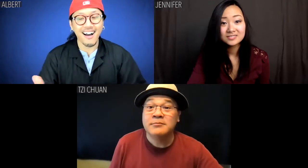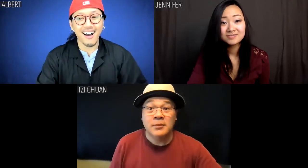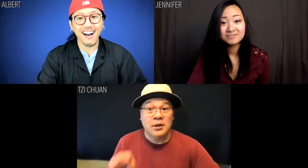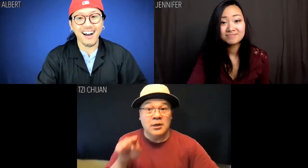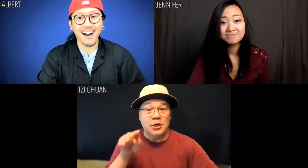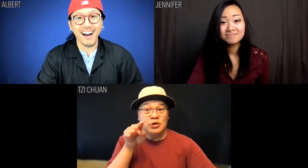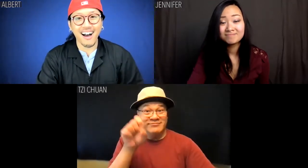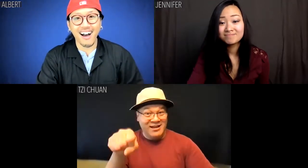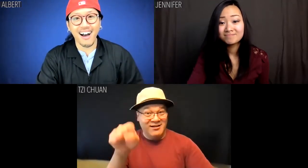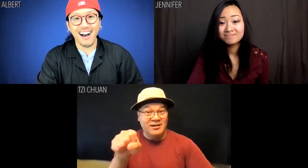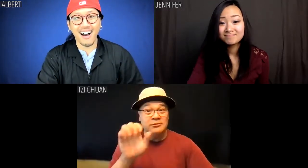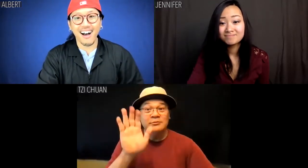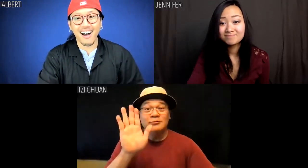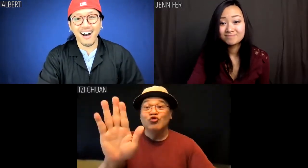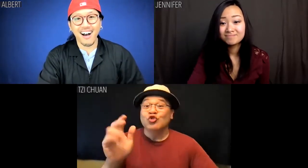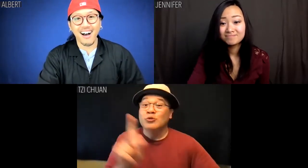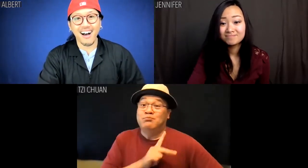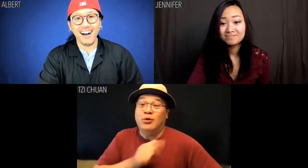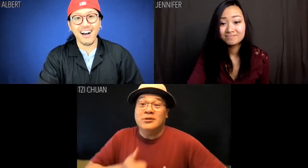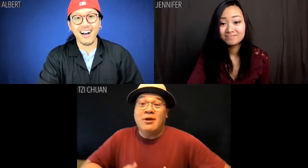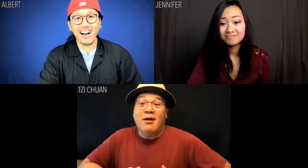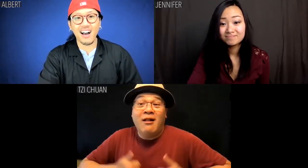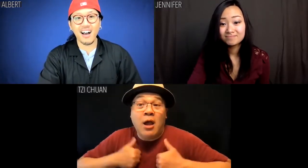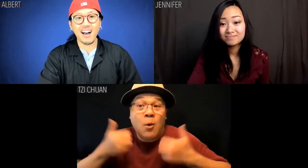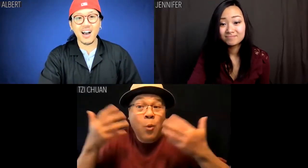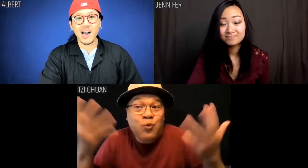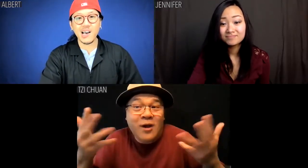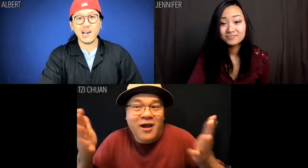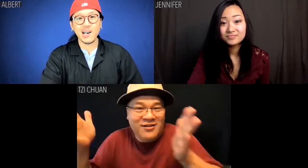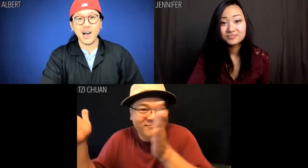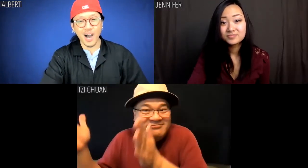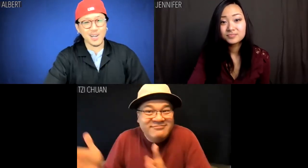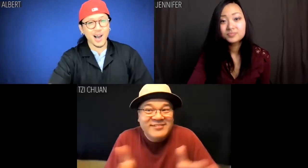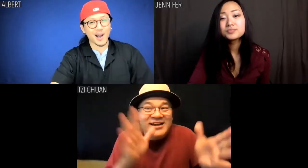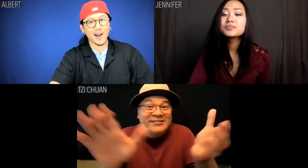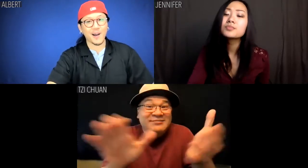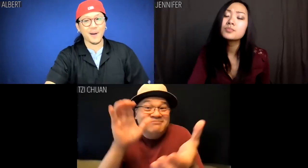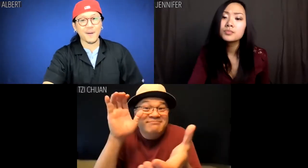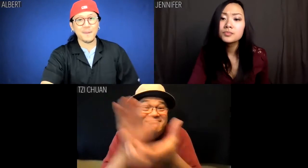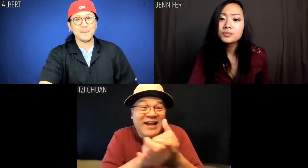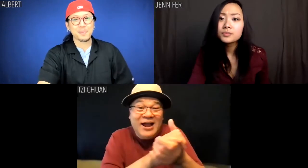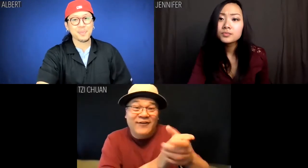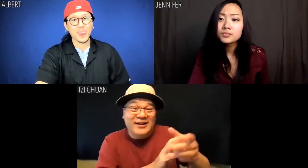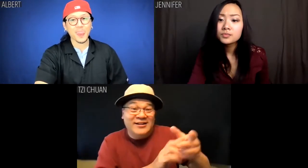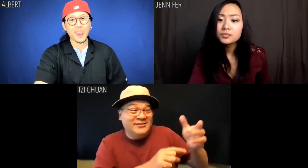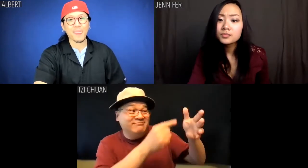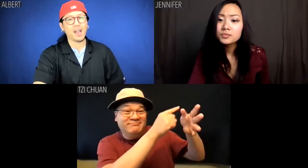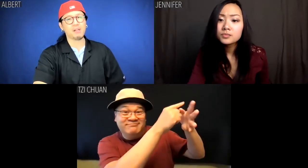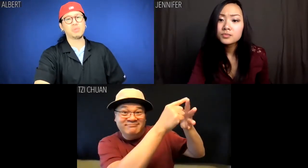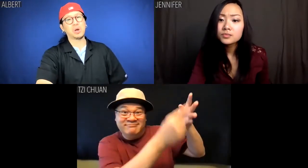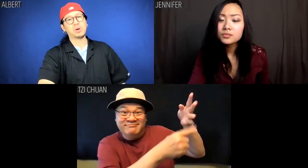Tzi Chuan: Yes. And as for your personal lives, if you'd like, we can arrange you a marriage based